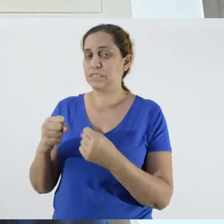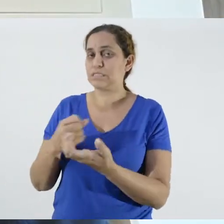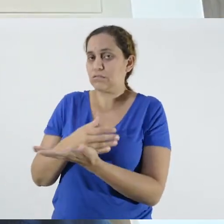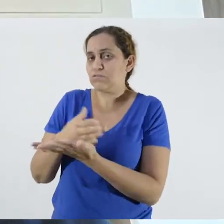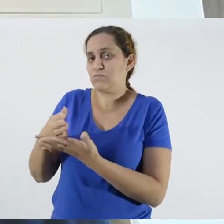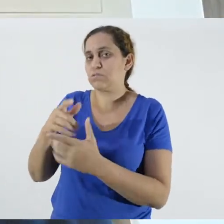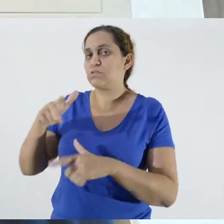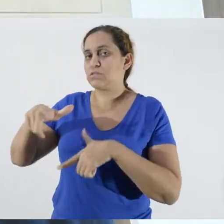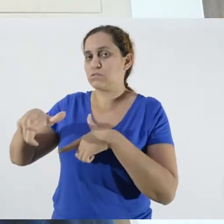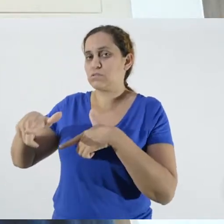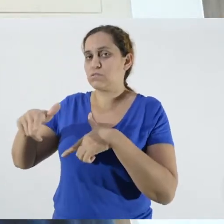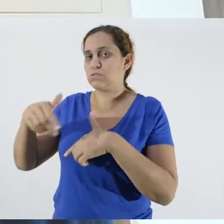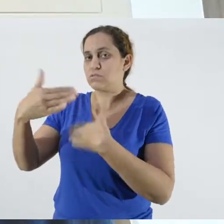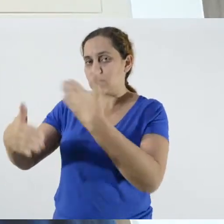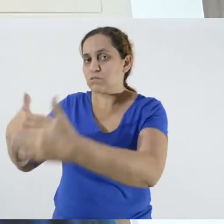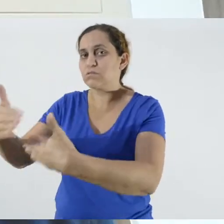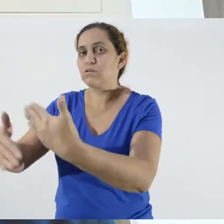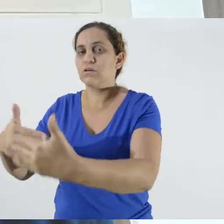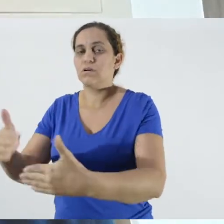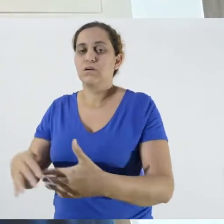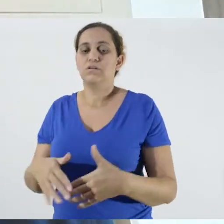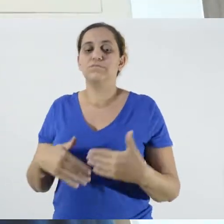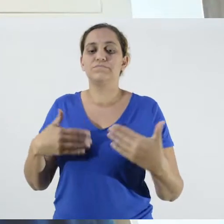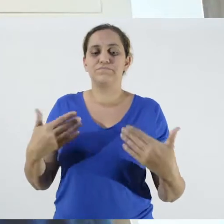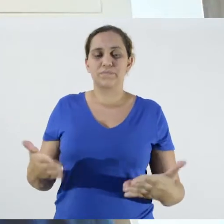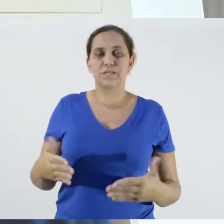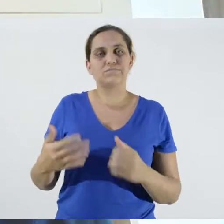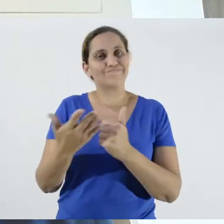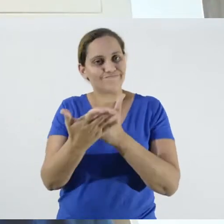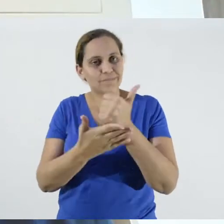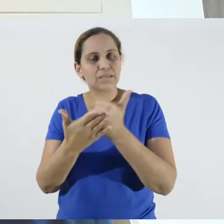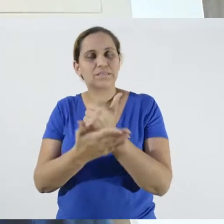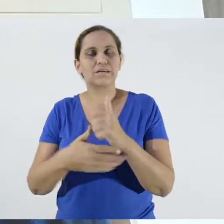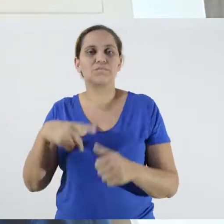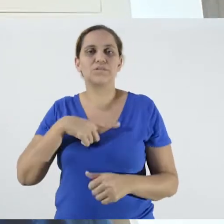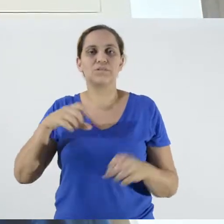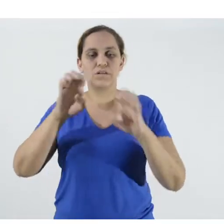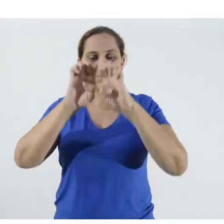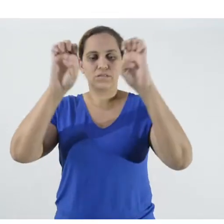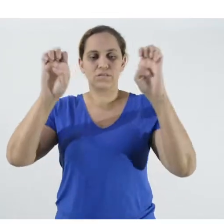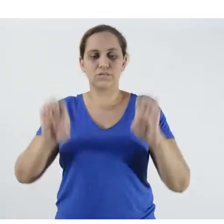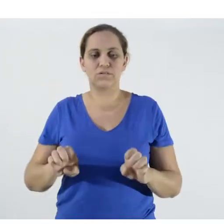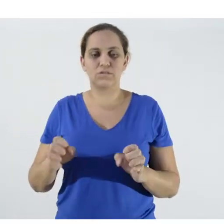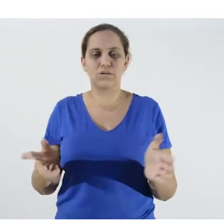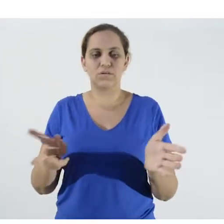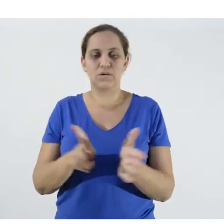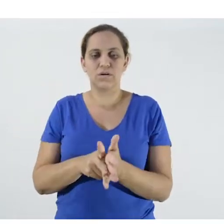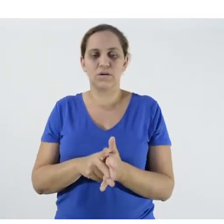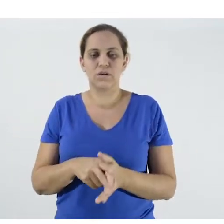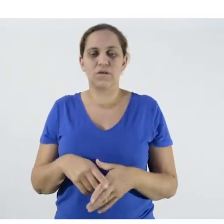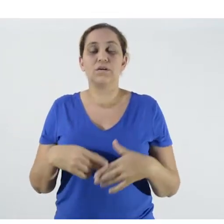They all basically have the same structure, these views. This drawing